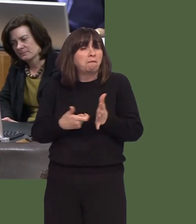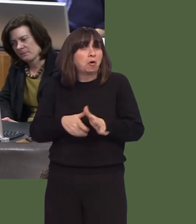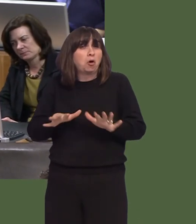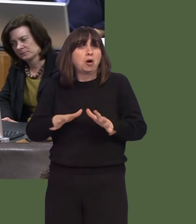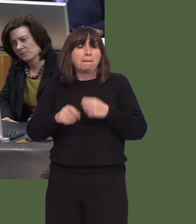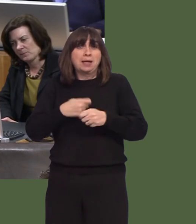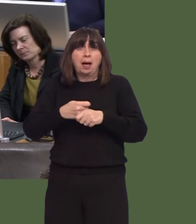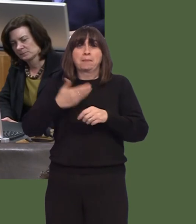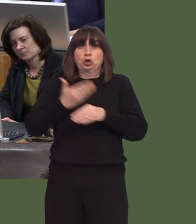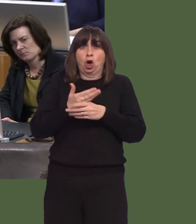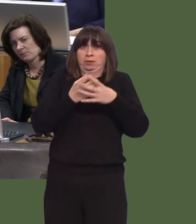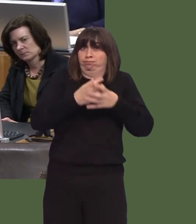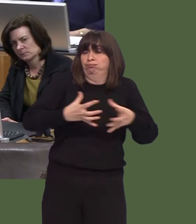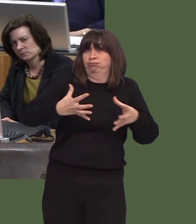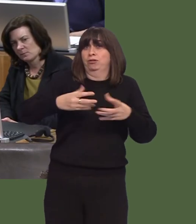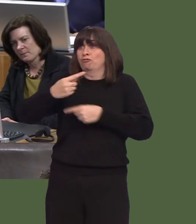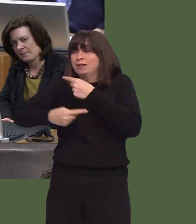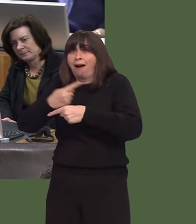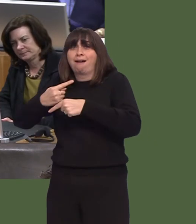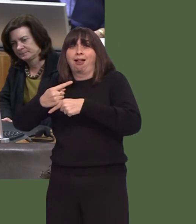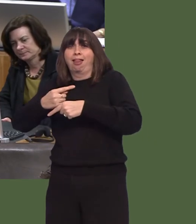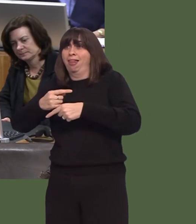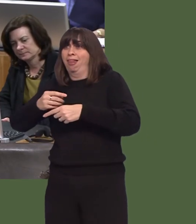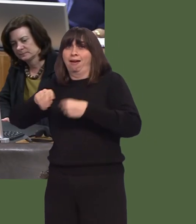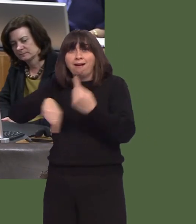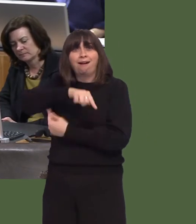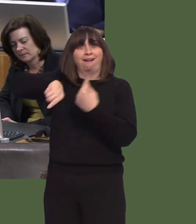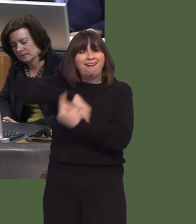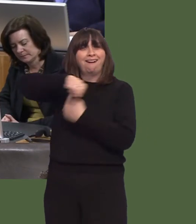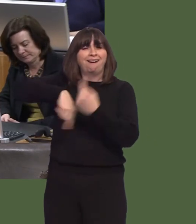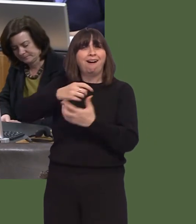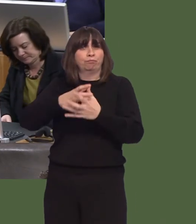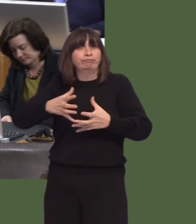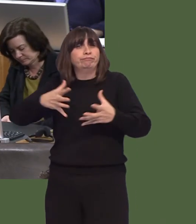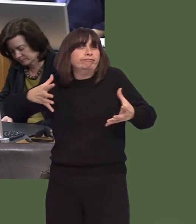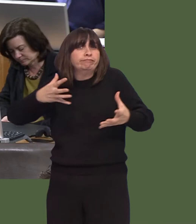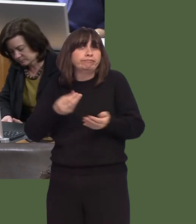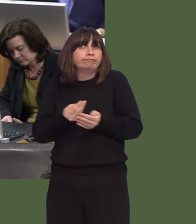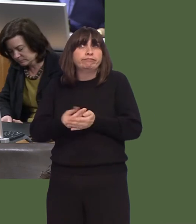The challenge now is there for businesses to see the opportunity that now presents itself,